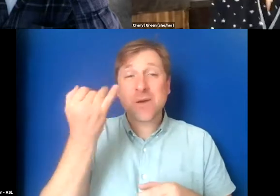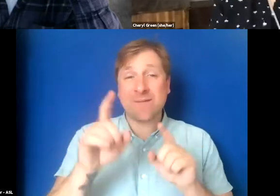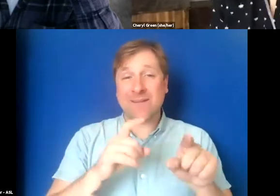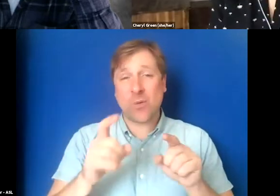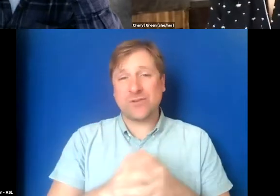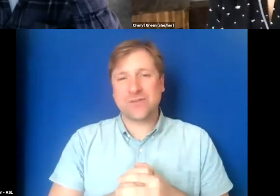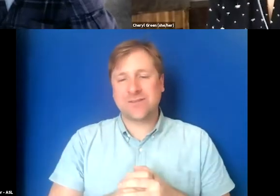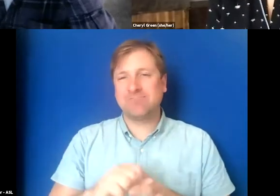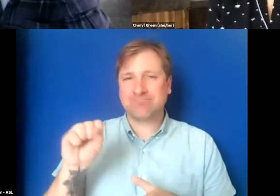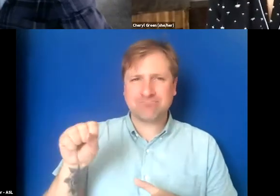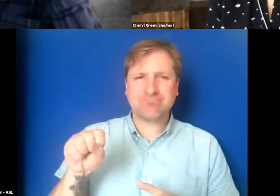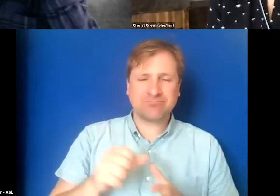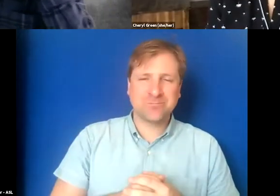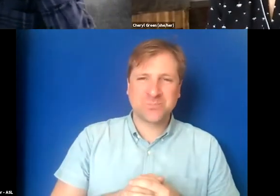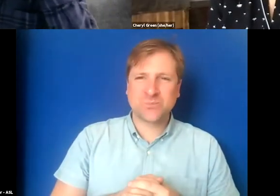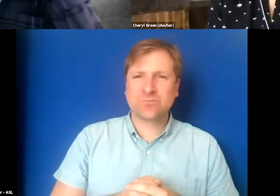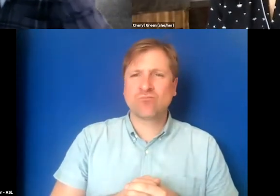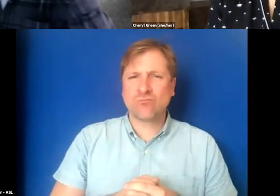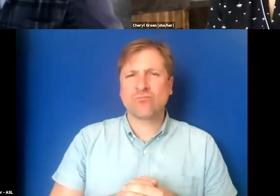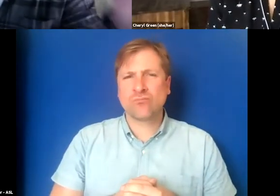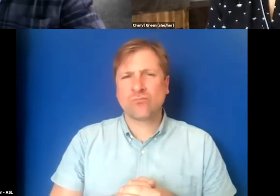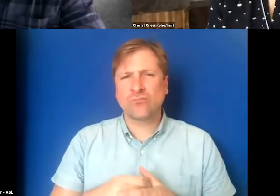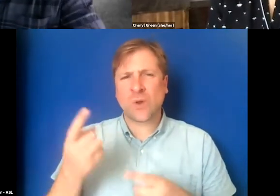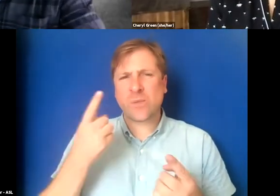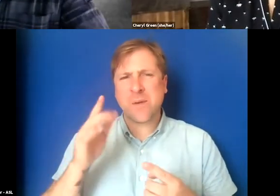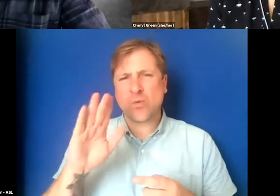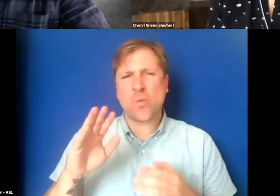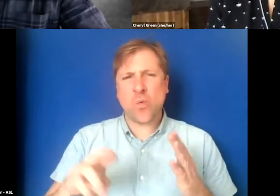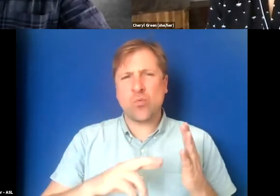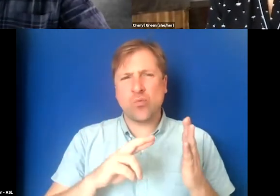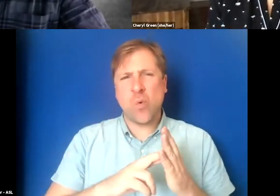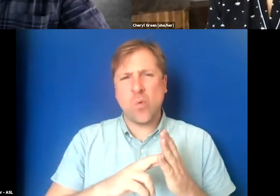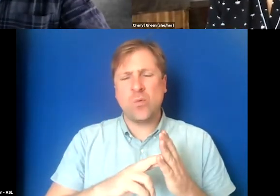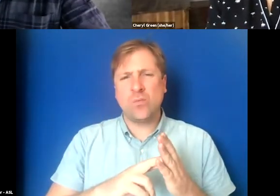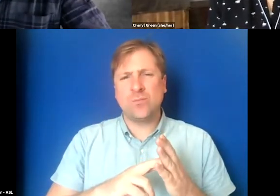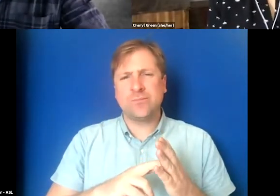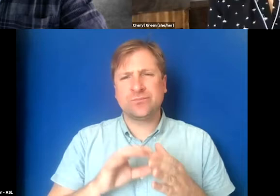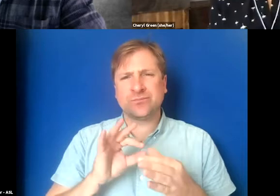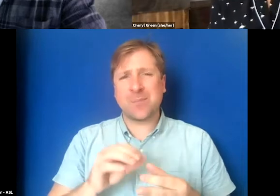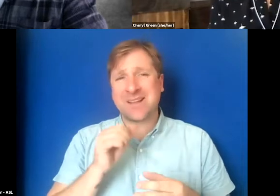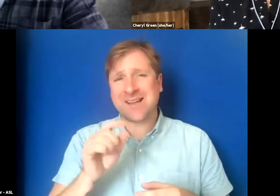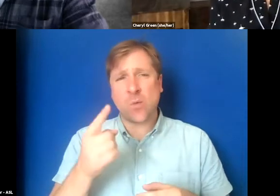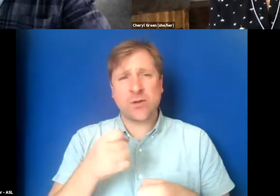Yeah. So very much kind of thinking of your role as not just creating a product,